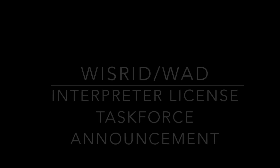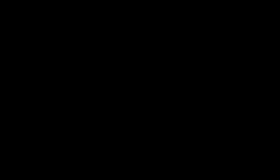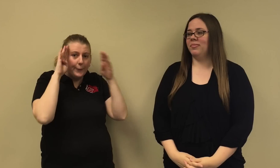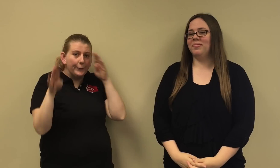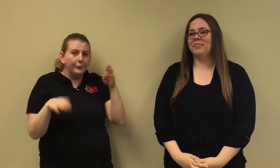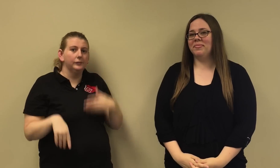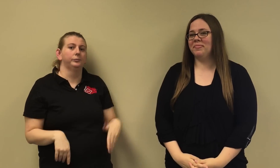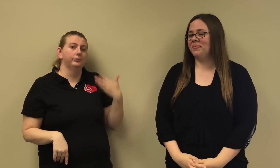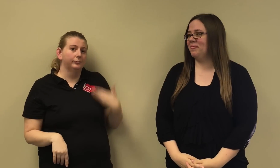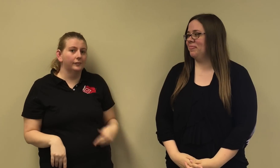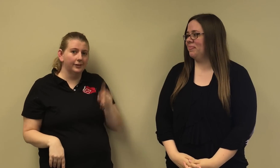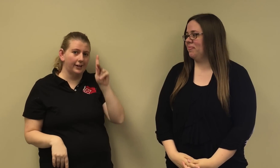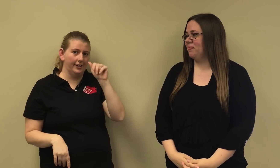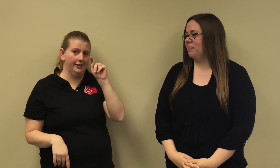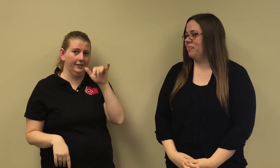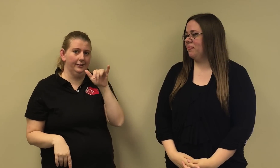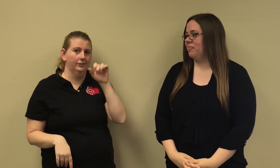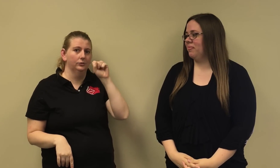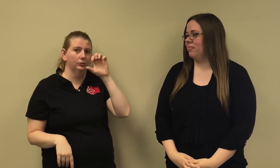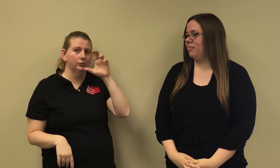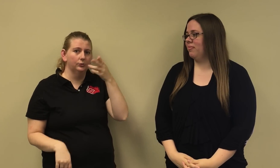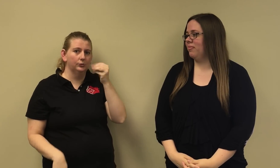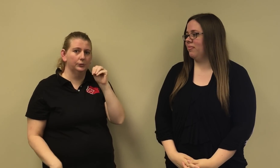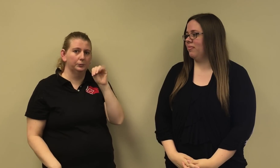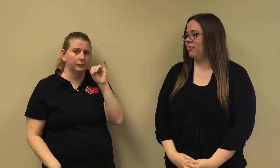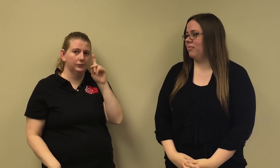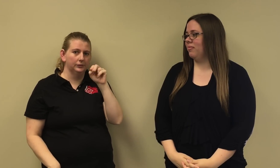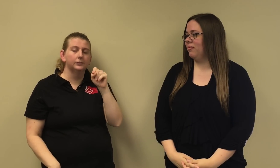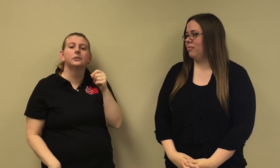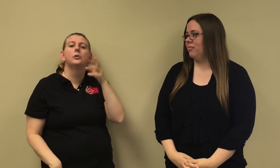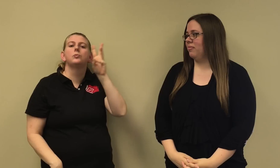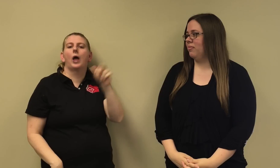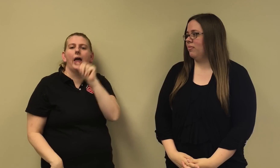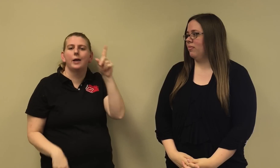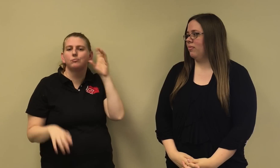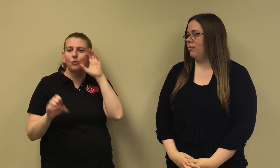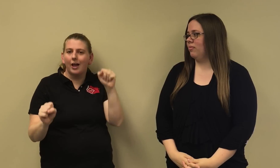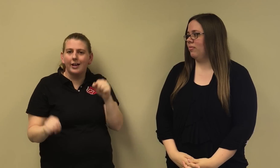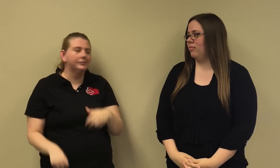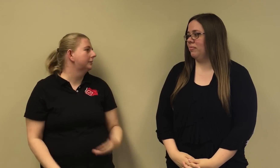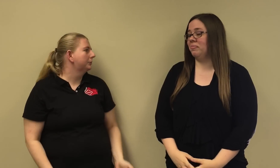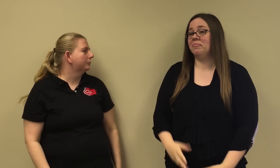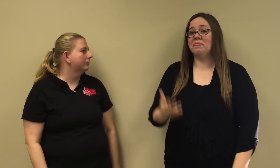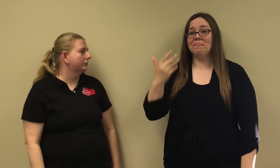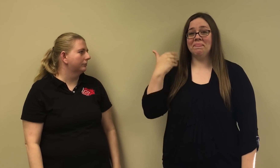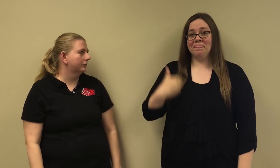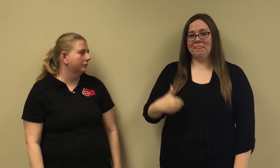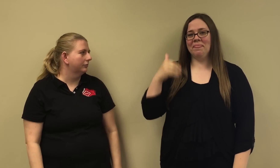Hello I'm Katy Schmidt, the current WAD President